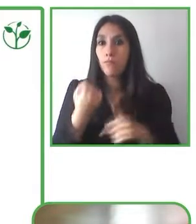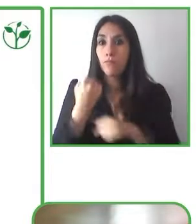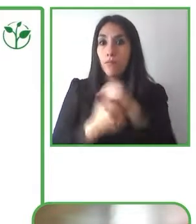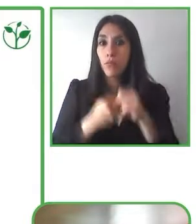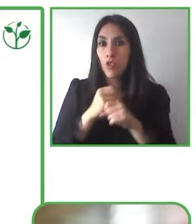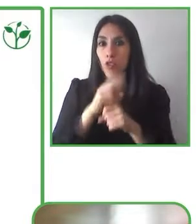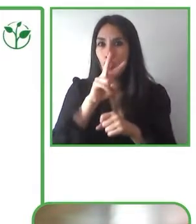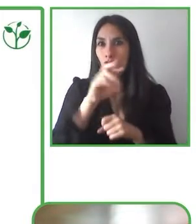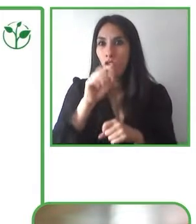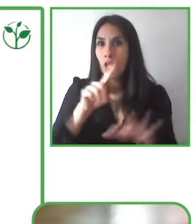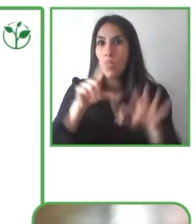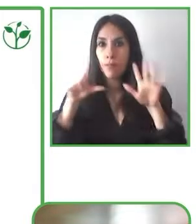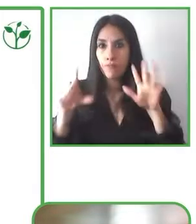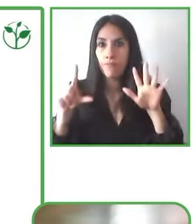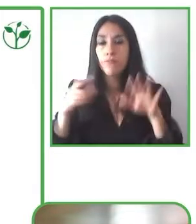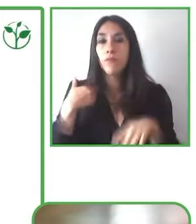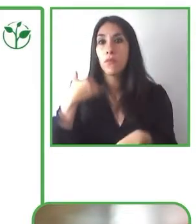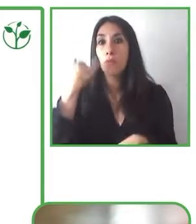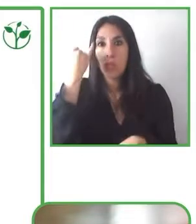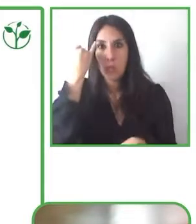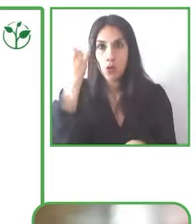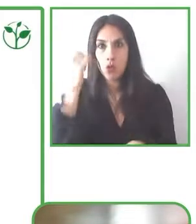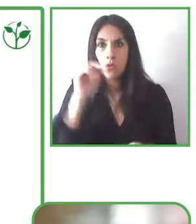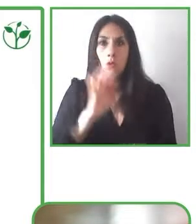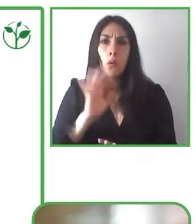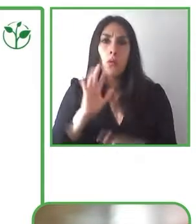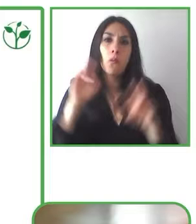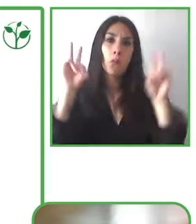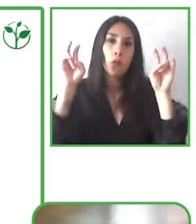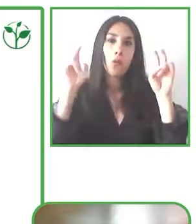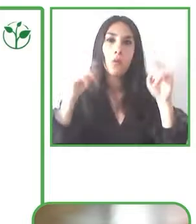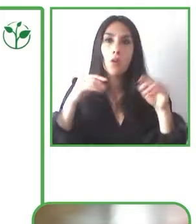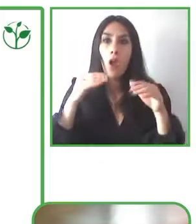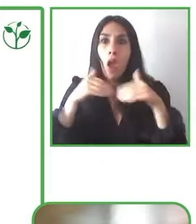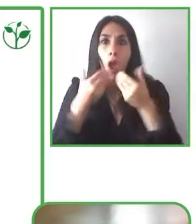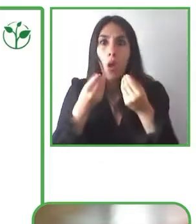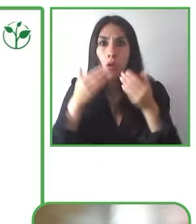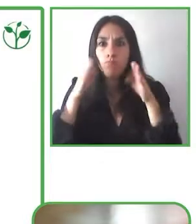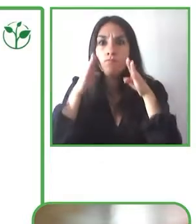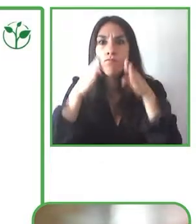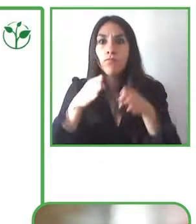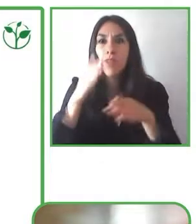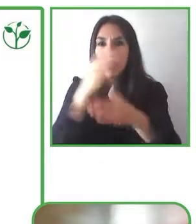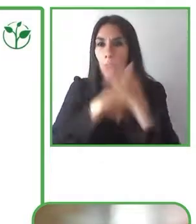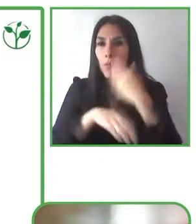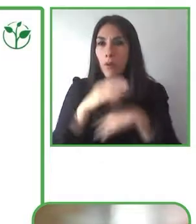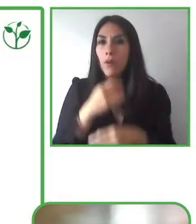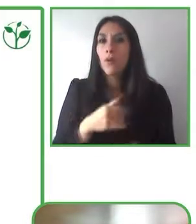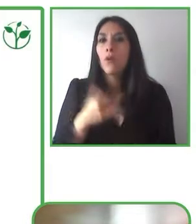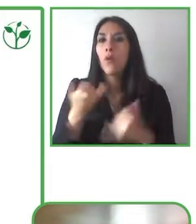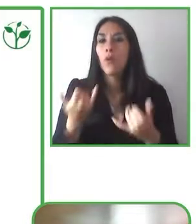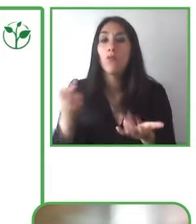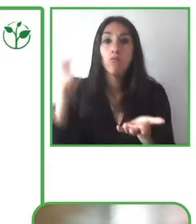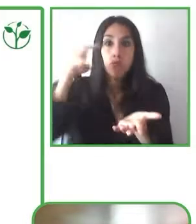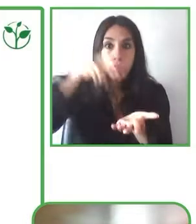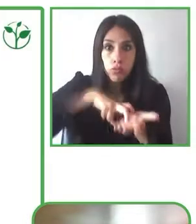and I wasn't aware of just how much exclusion there was of people with disabilities even though myself and someone with a disability.